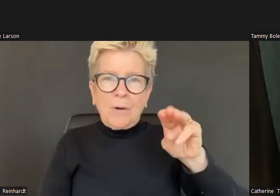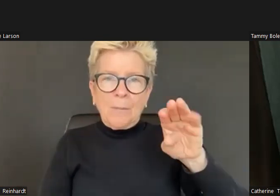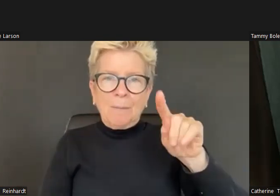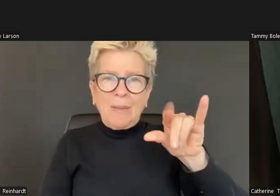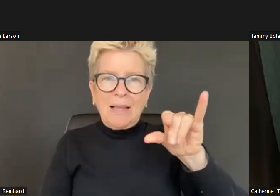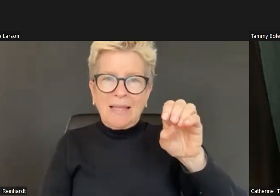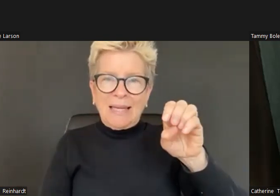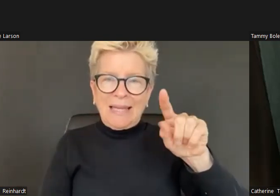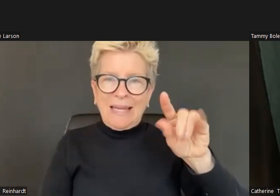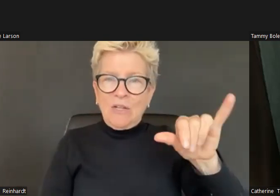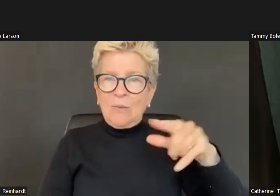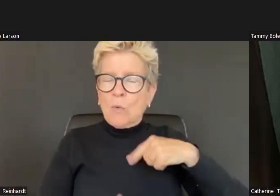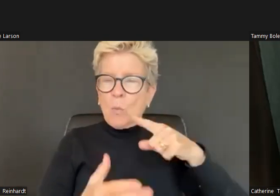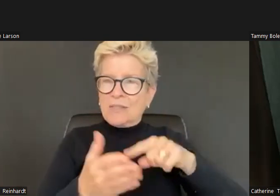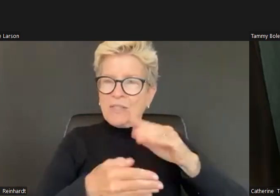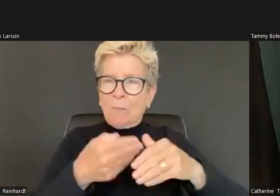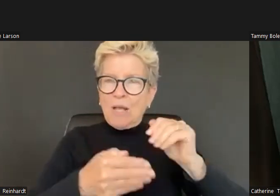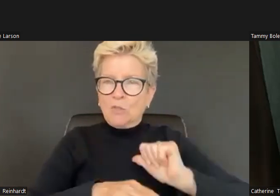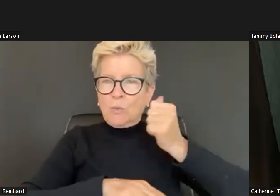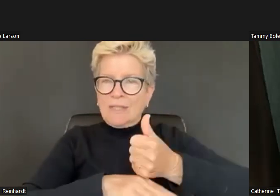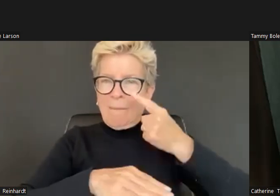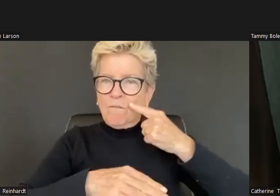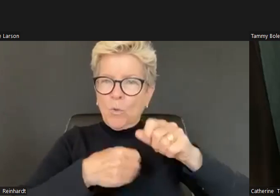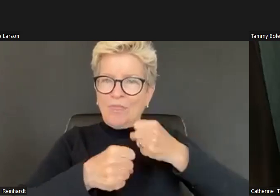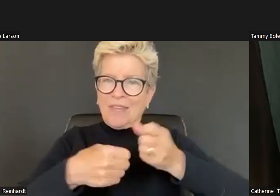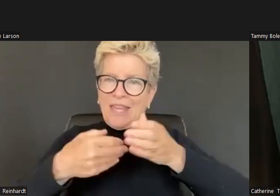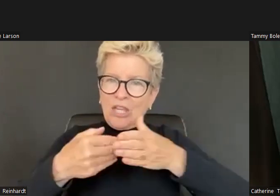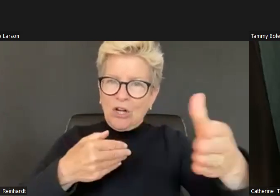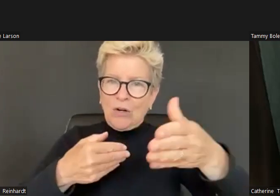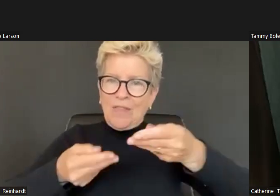So. That's one realm. And then another way that, I think about, I think about the sensory experience of students.